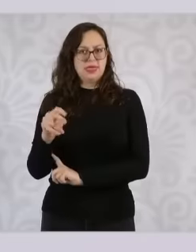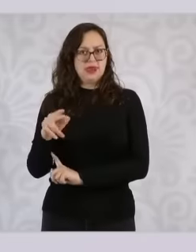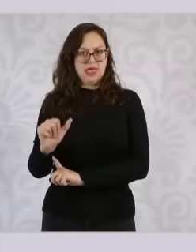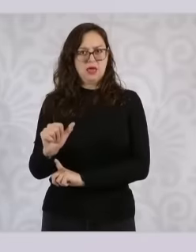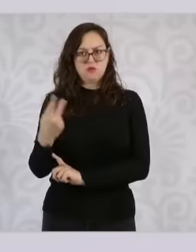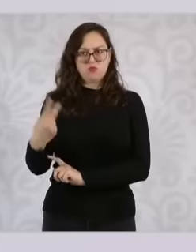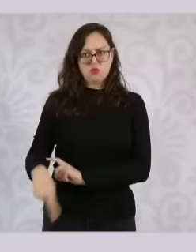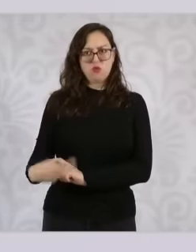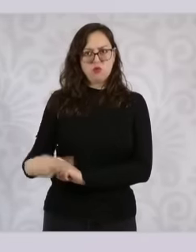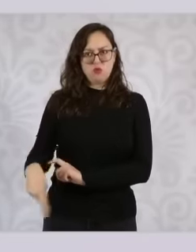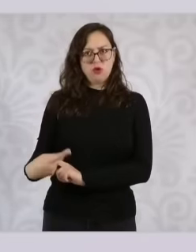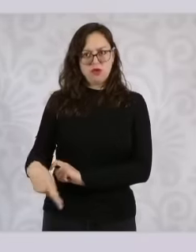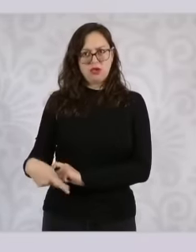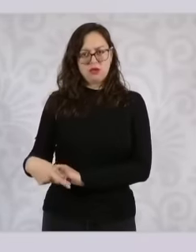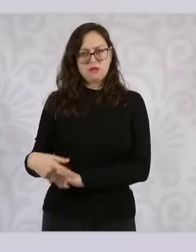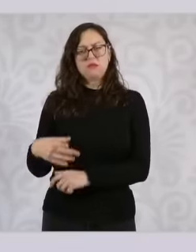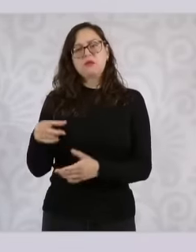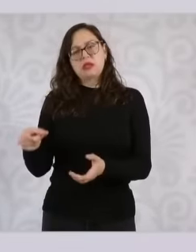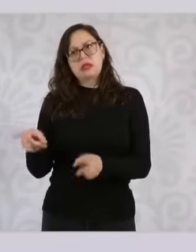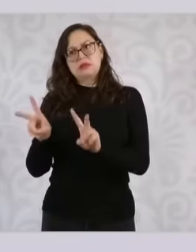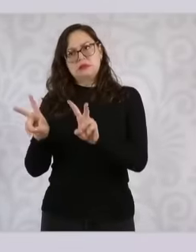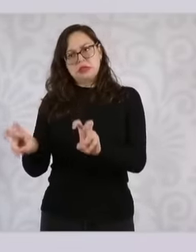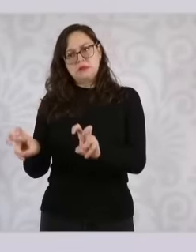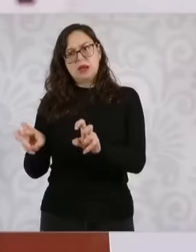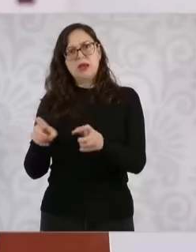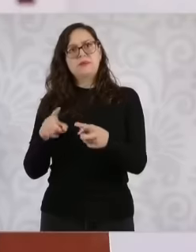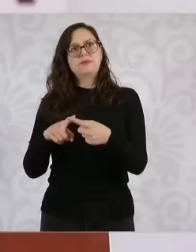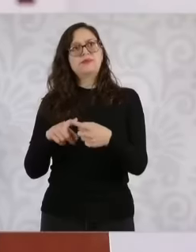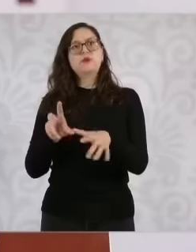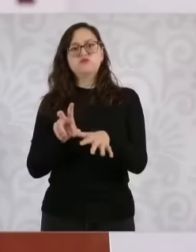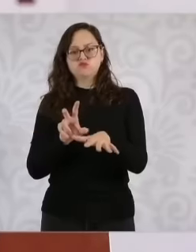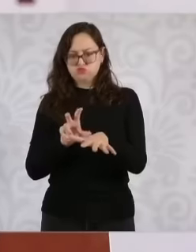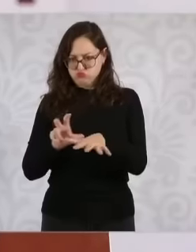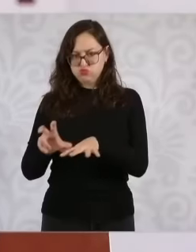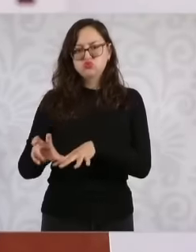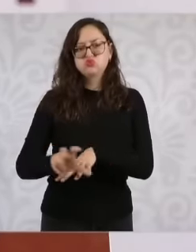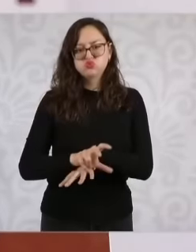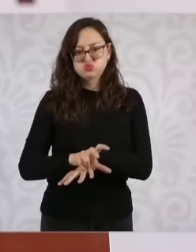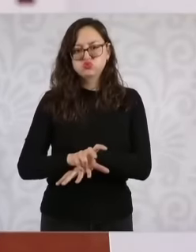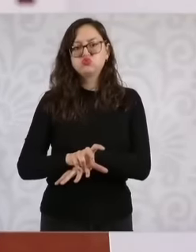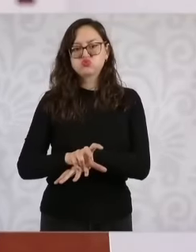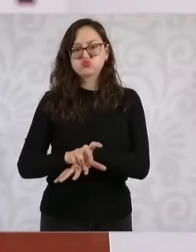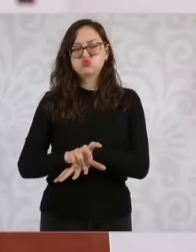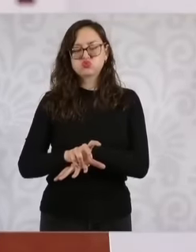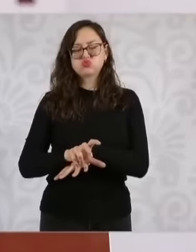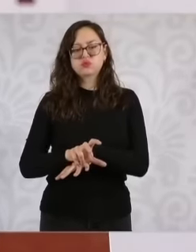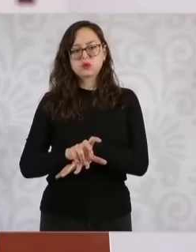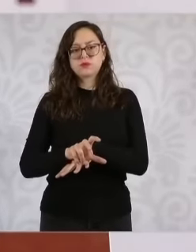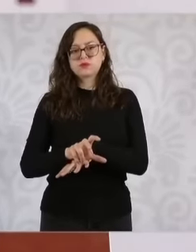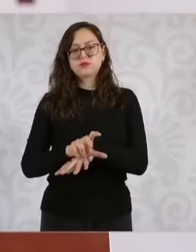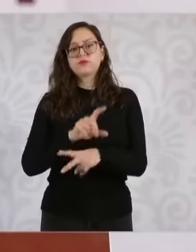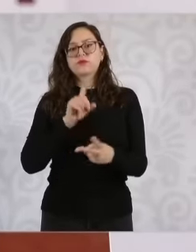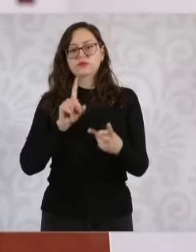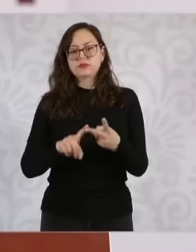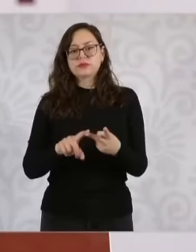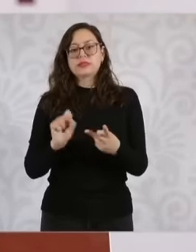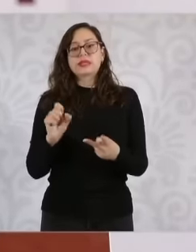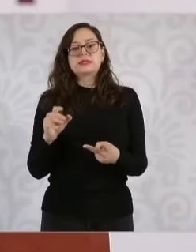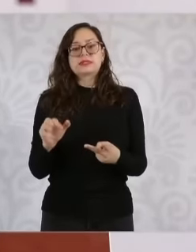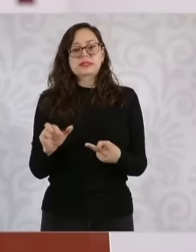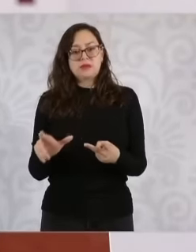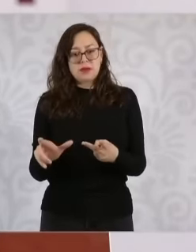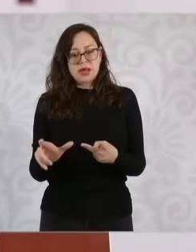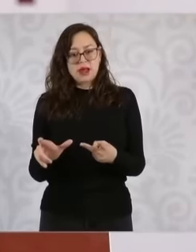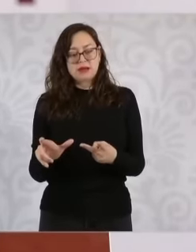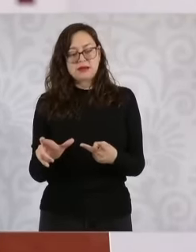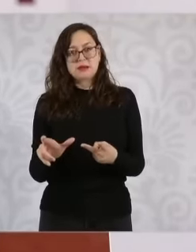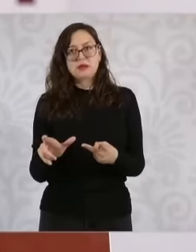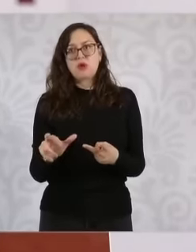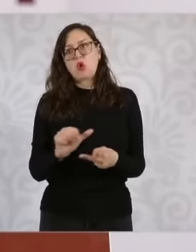they manage the Mayan train. And the Navy also has a company that manages the